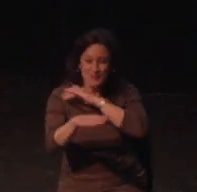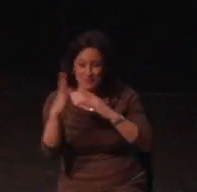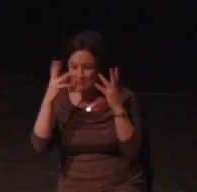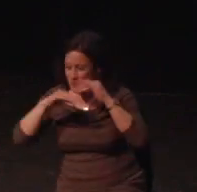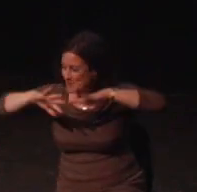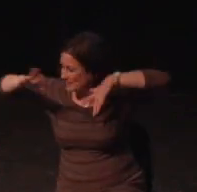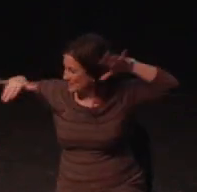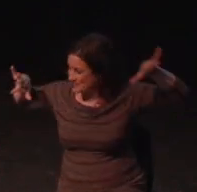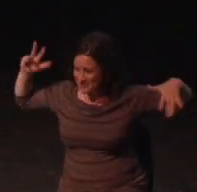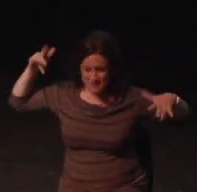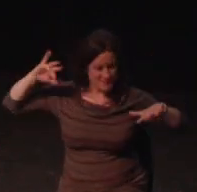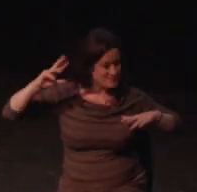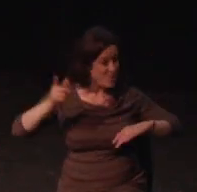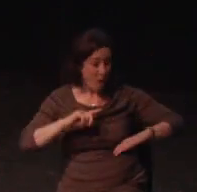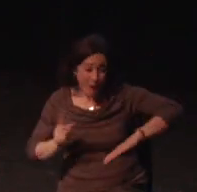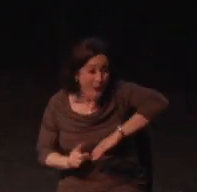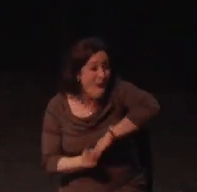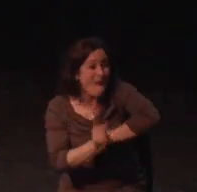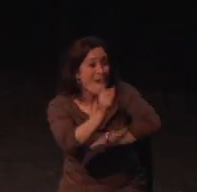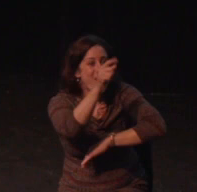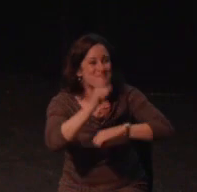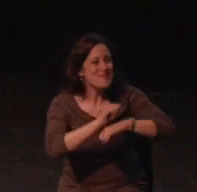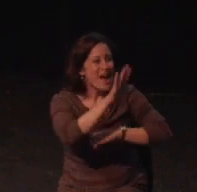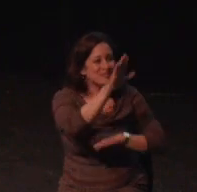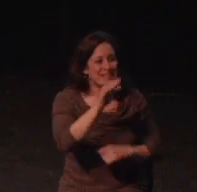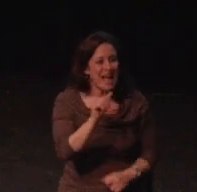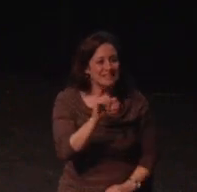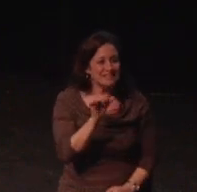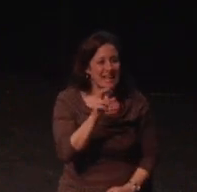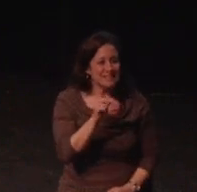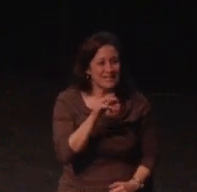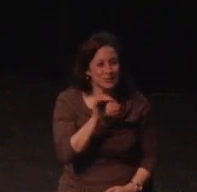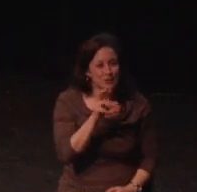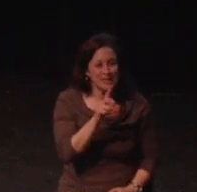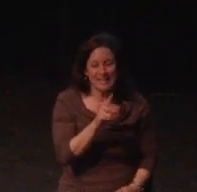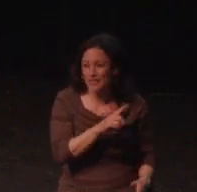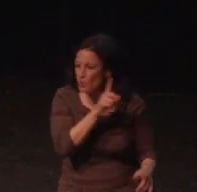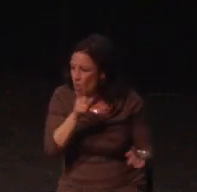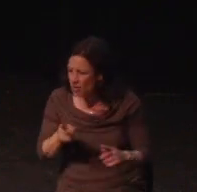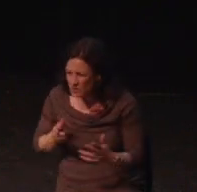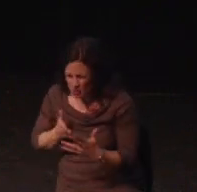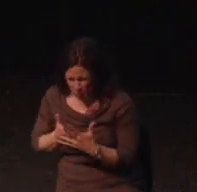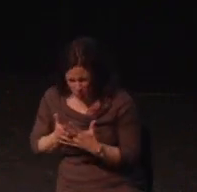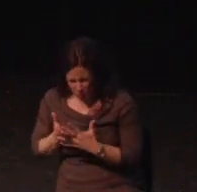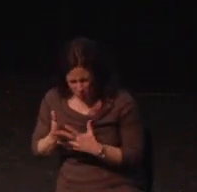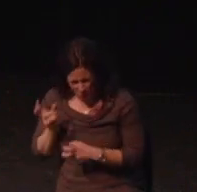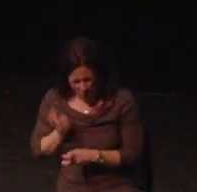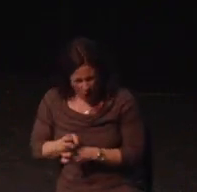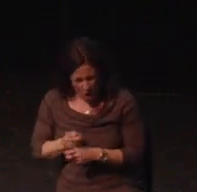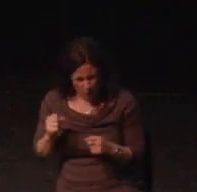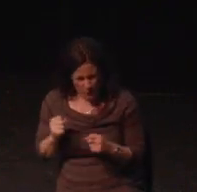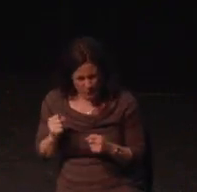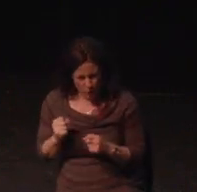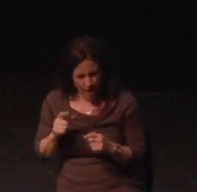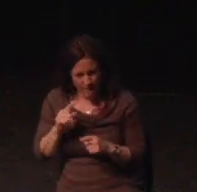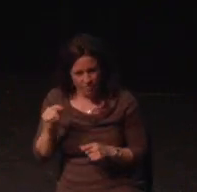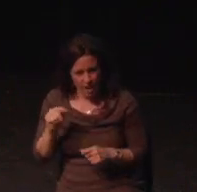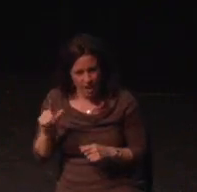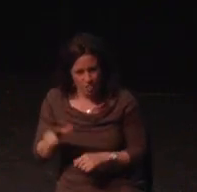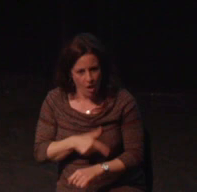I'm going to say slightly silly tattoos, actually pretty silly. From the early 2000s, they feature relatively obscure characters